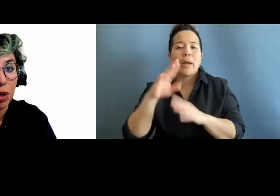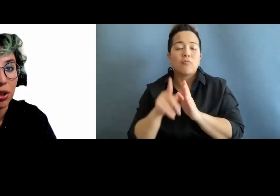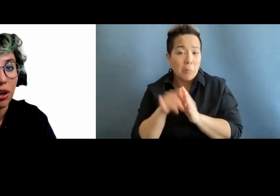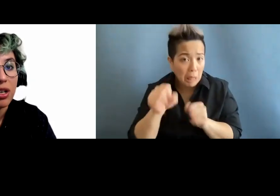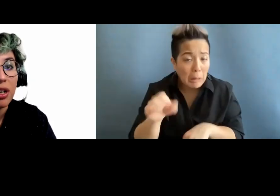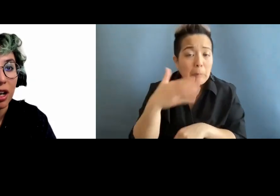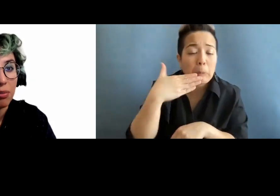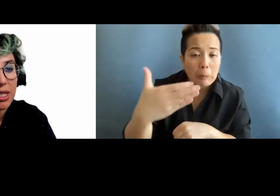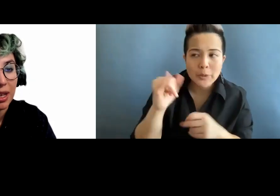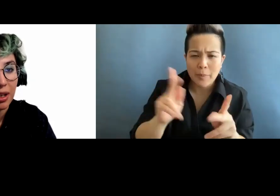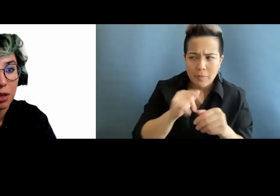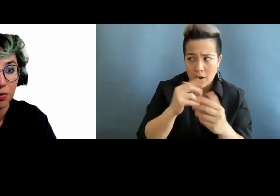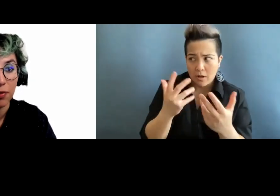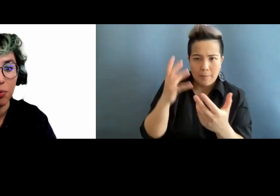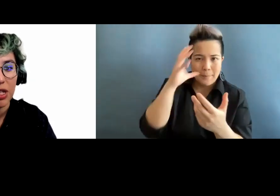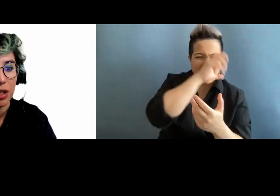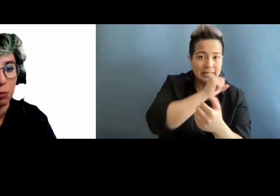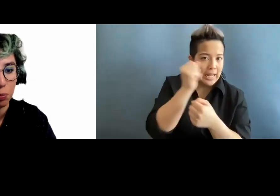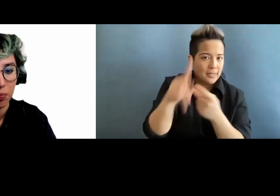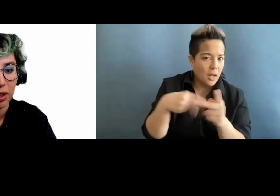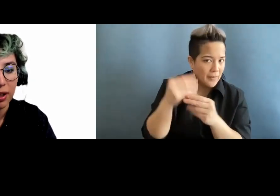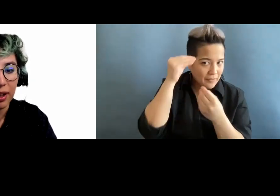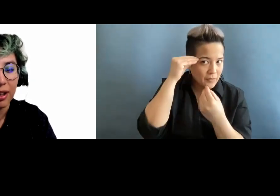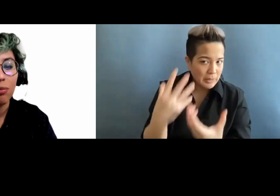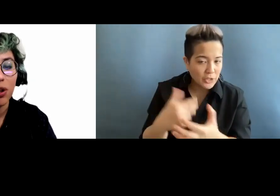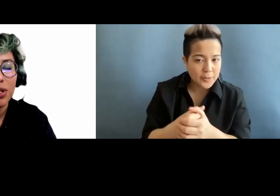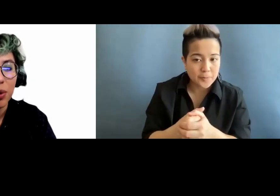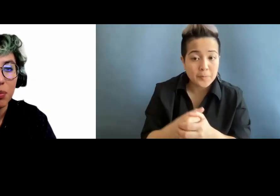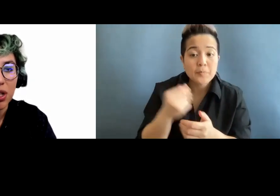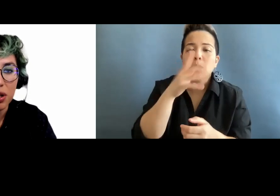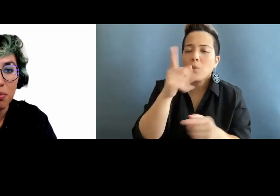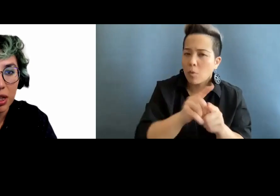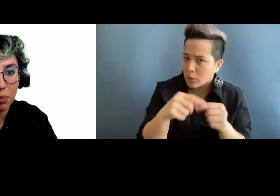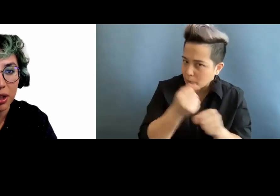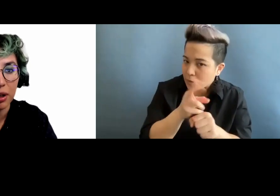people are not missing any type of information. And you also want to make sure the media player